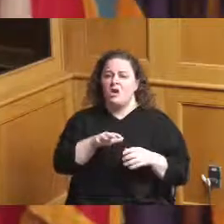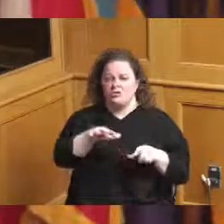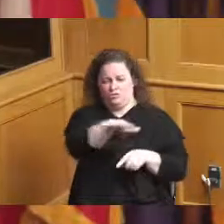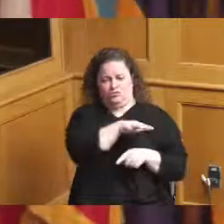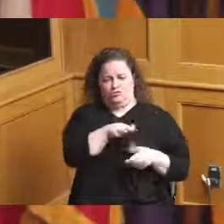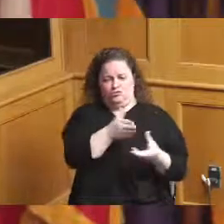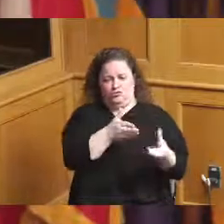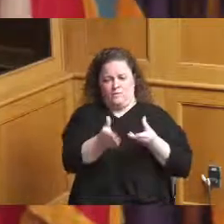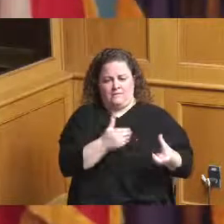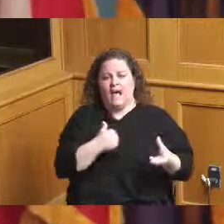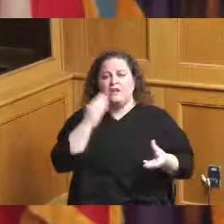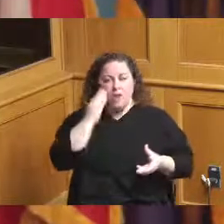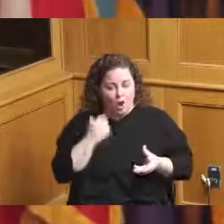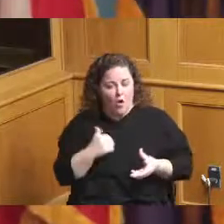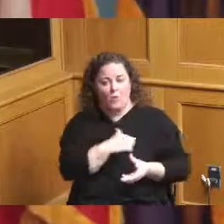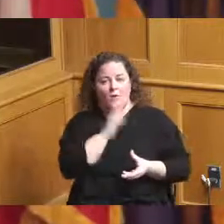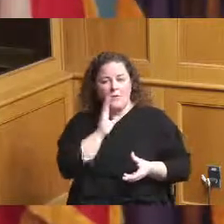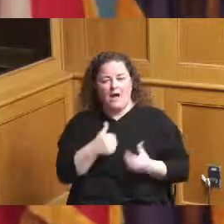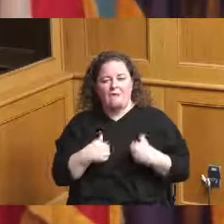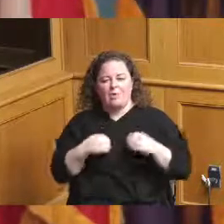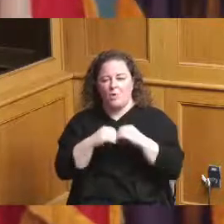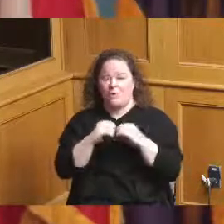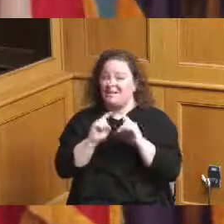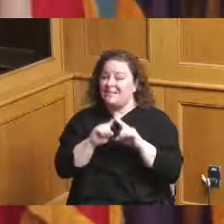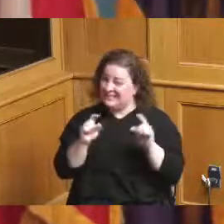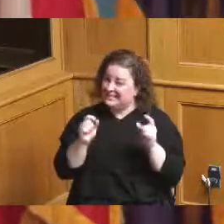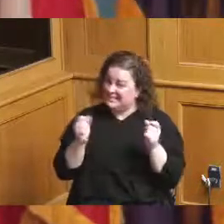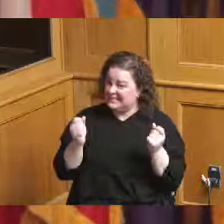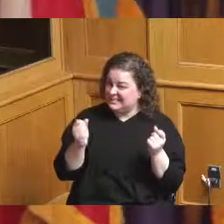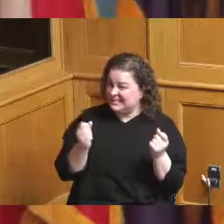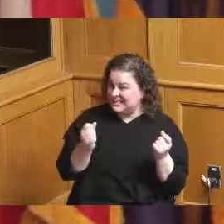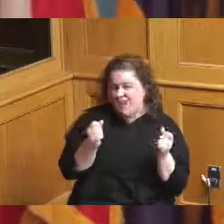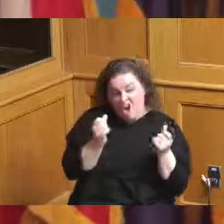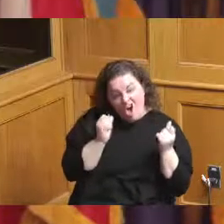but this everything has changed except the scope of service package and this scope of